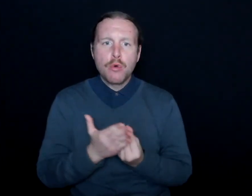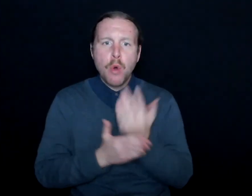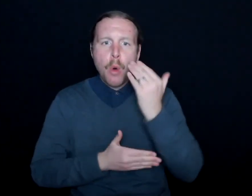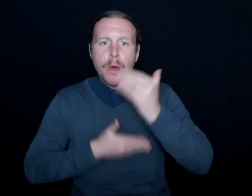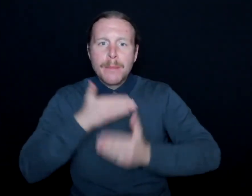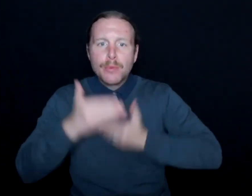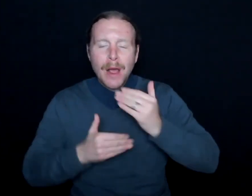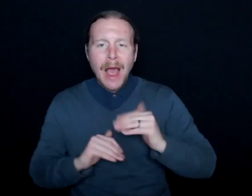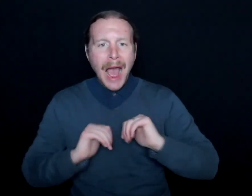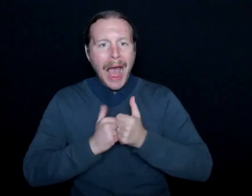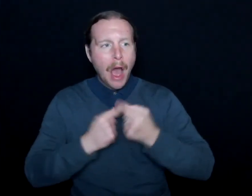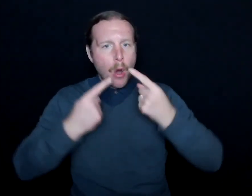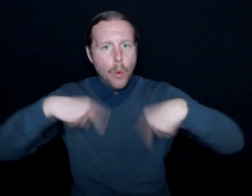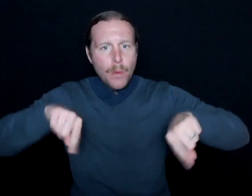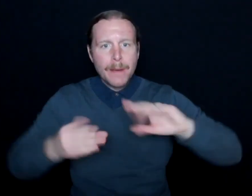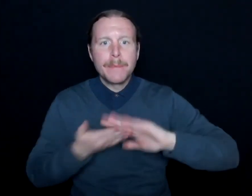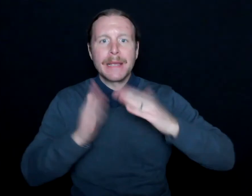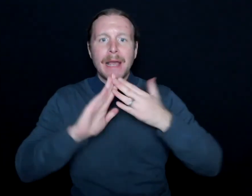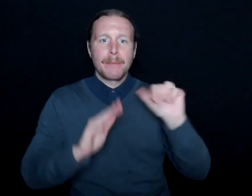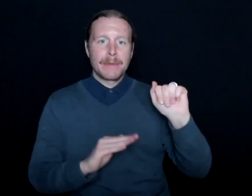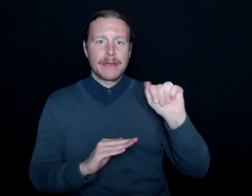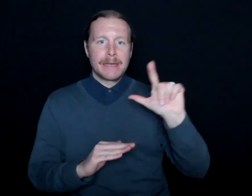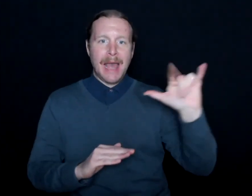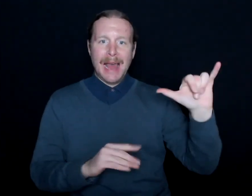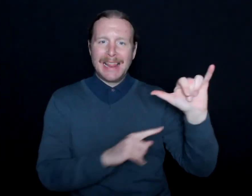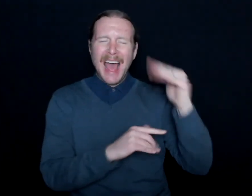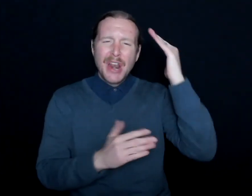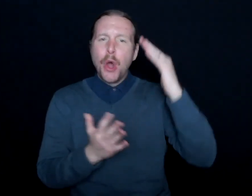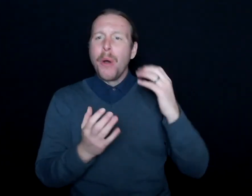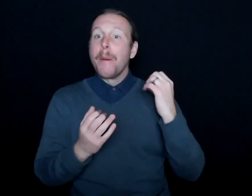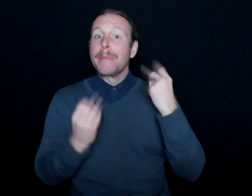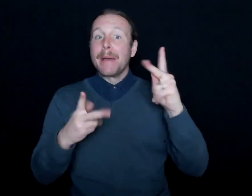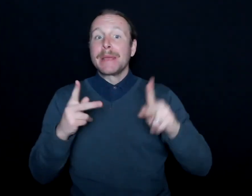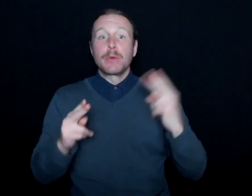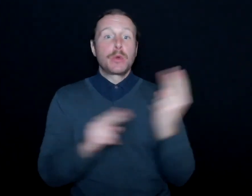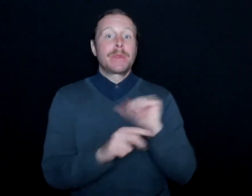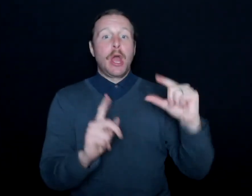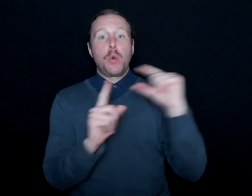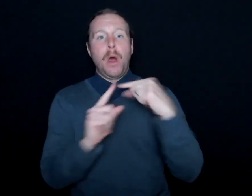But how can we be allies? And I know that word gets thrown around a lot-- like, I'm an ally.